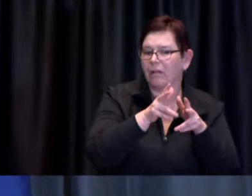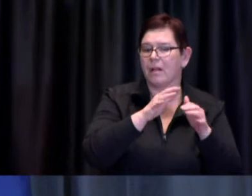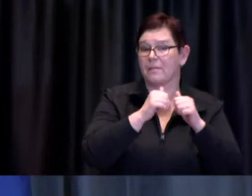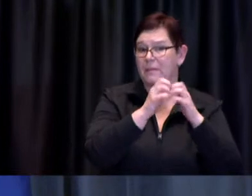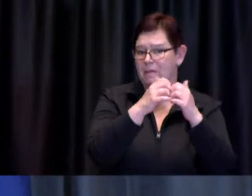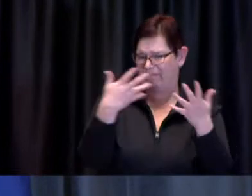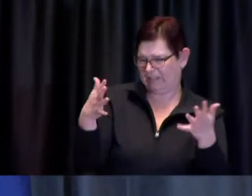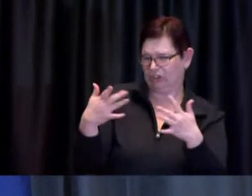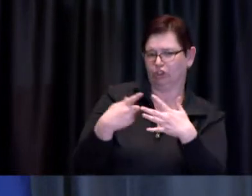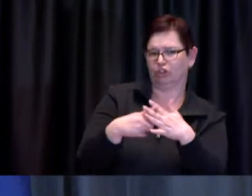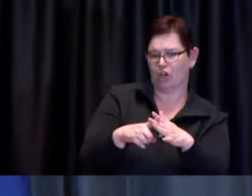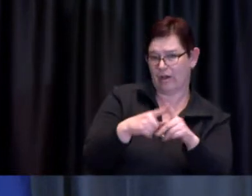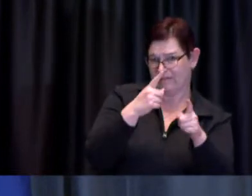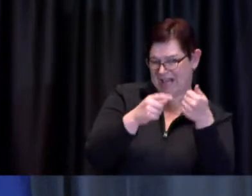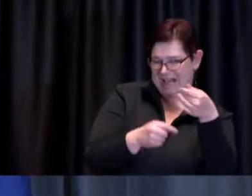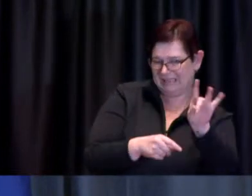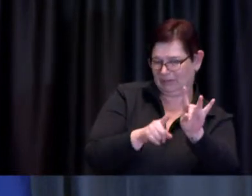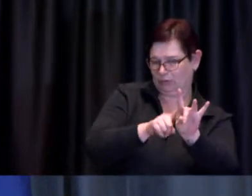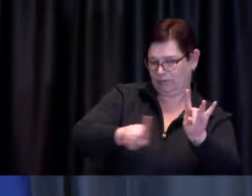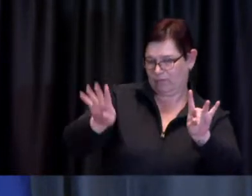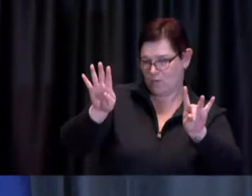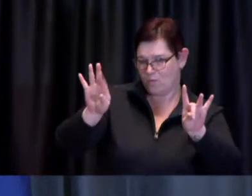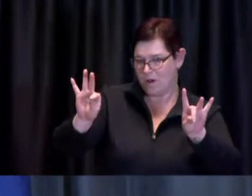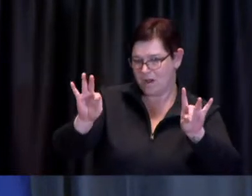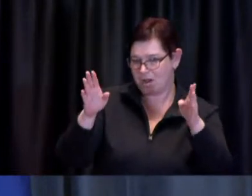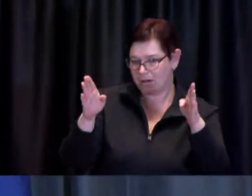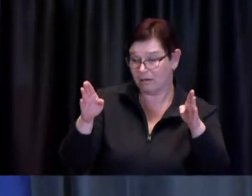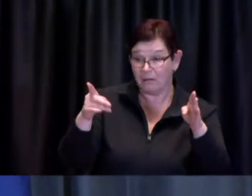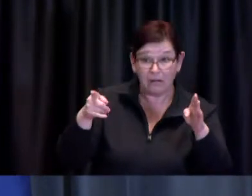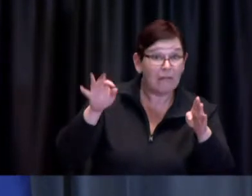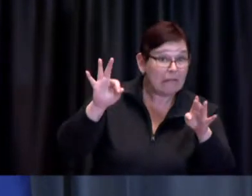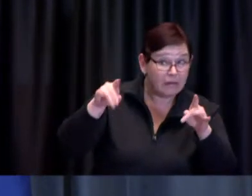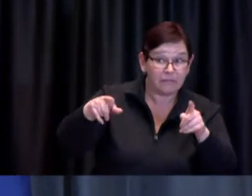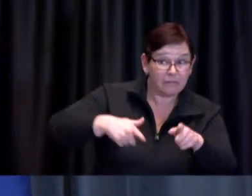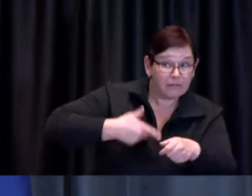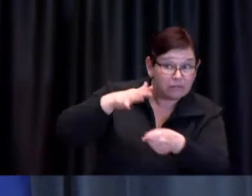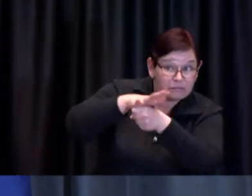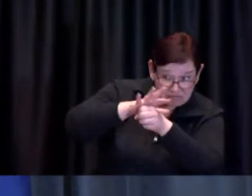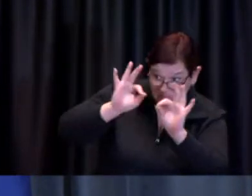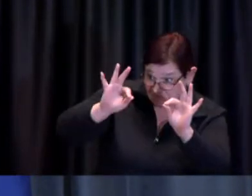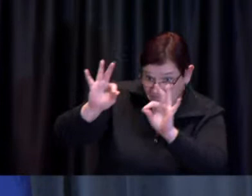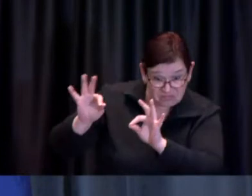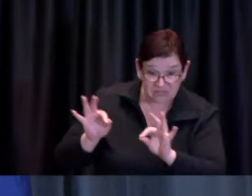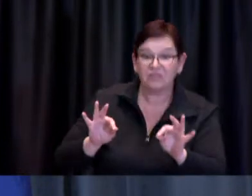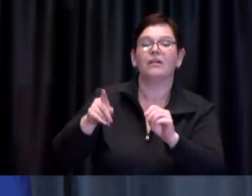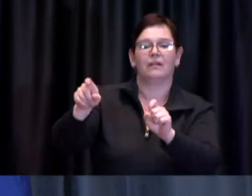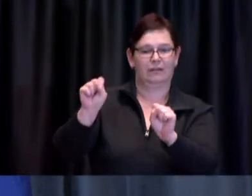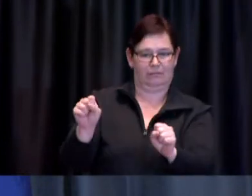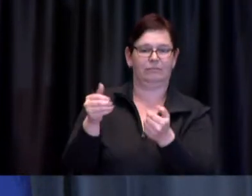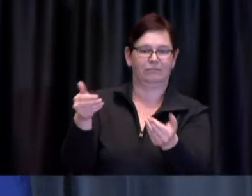who are eligible for for vaccine are eligible in hot spot neighbourhoods at such time as there are